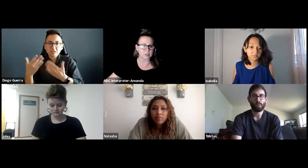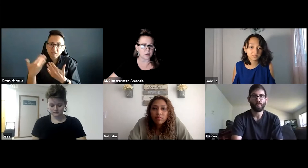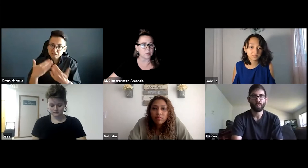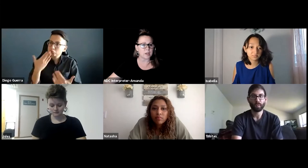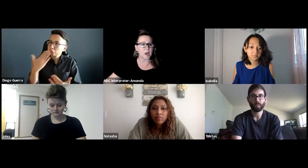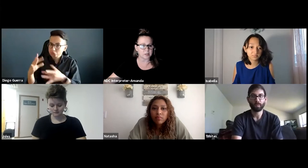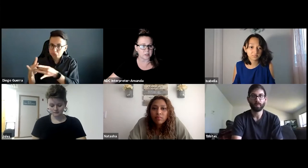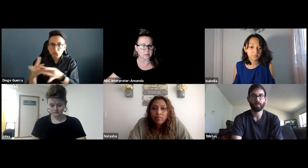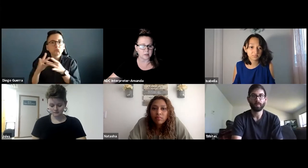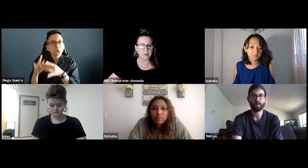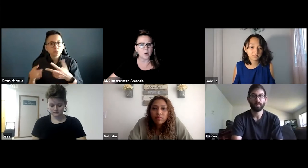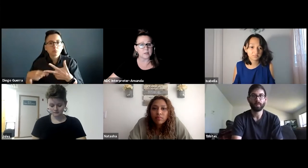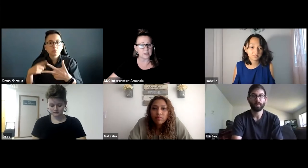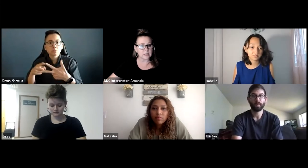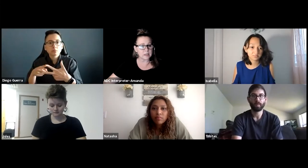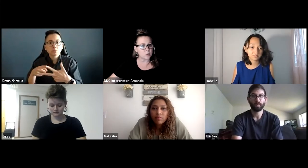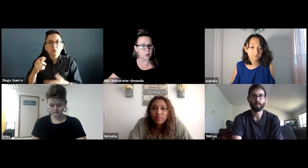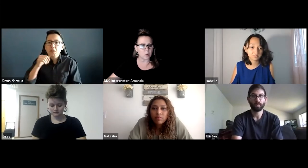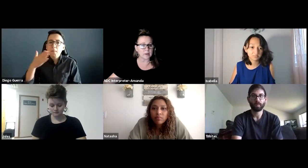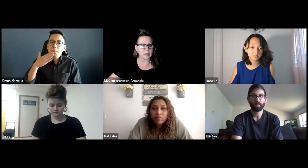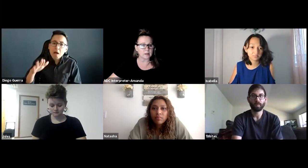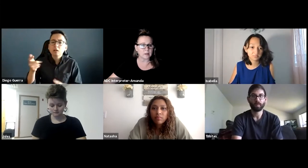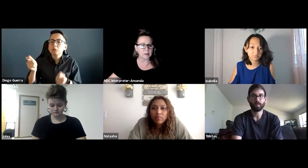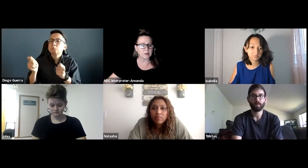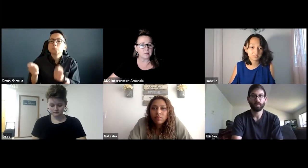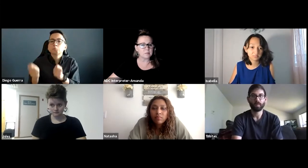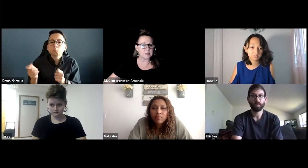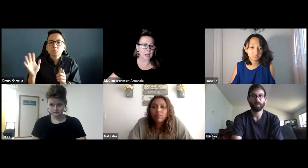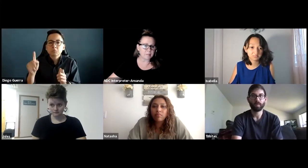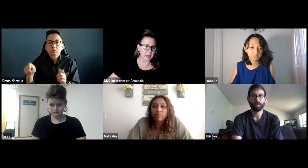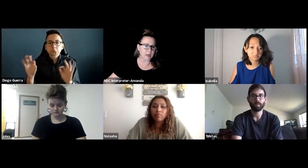There are three options. Was it easy and well coordinated?